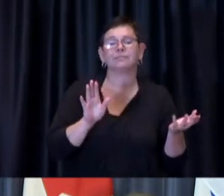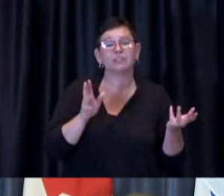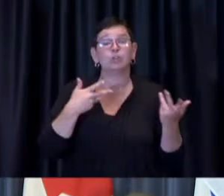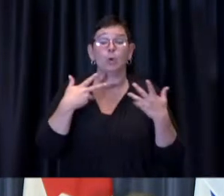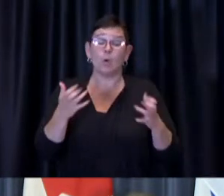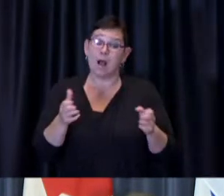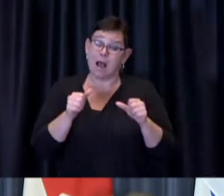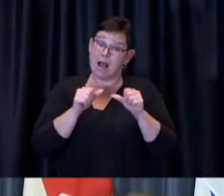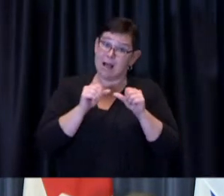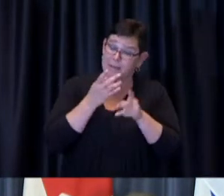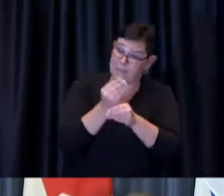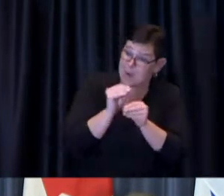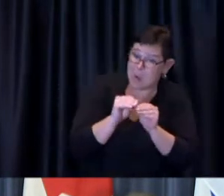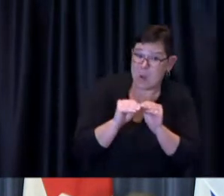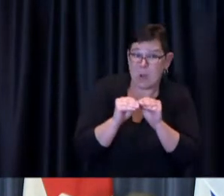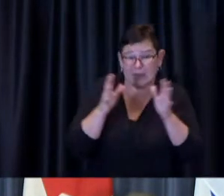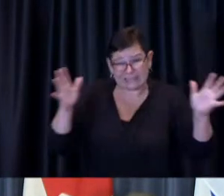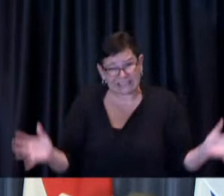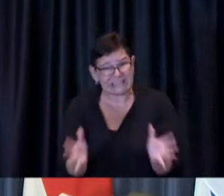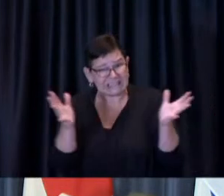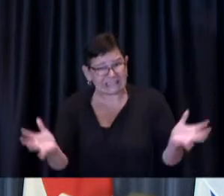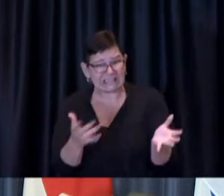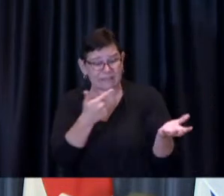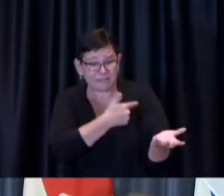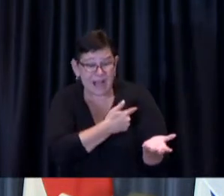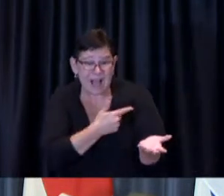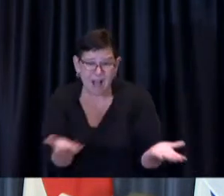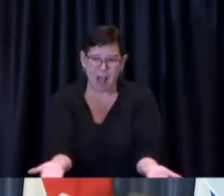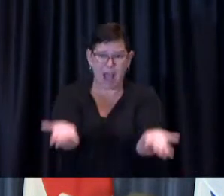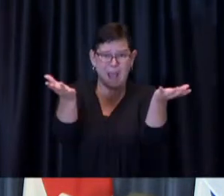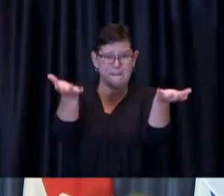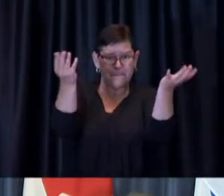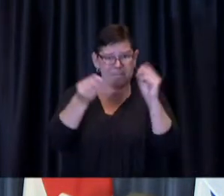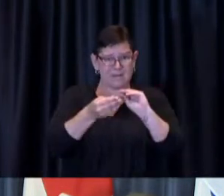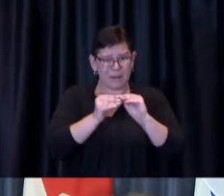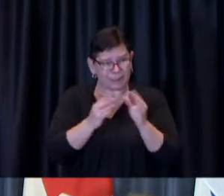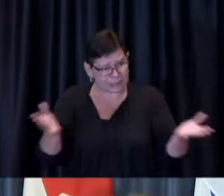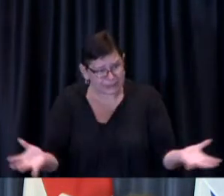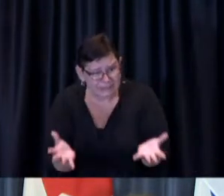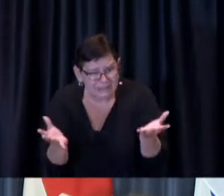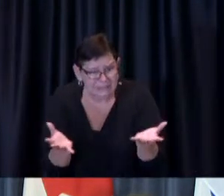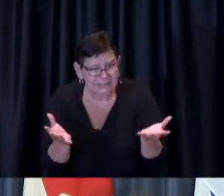up in those areas and in those populations in the city where we need to see more coverage